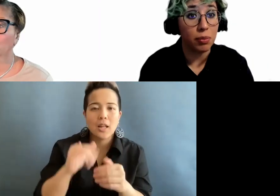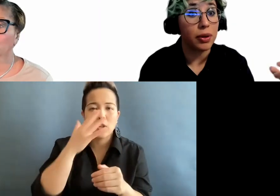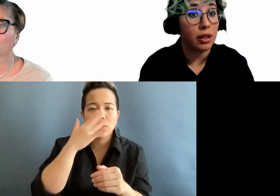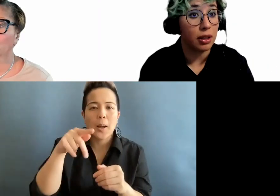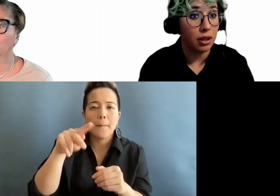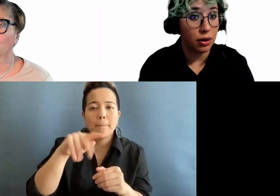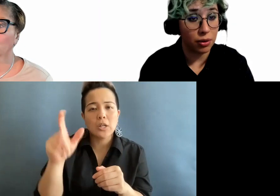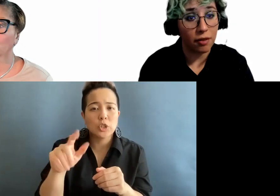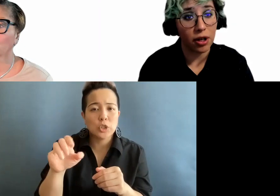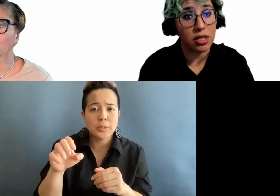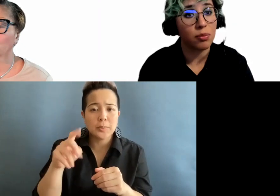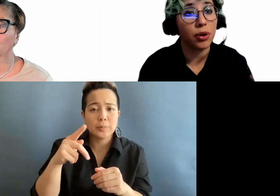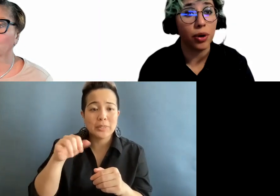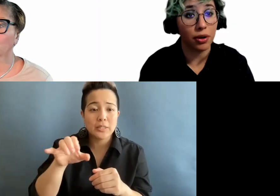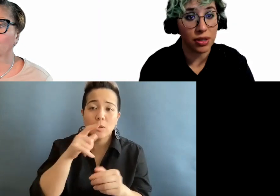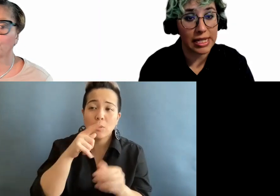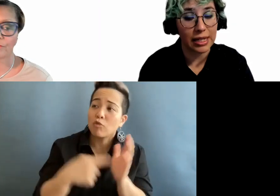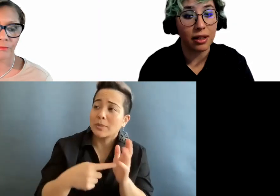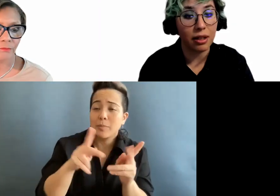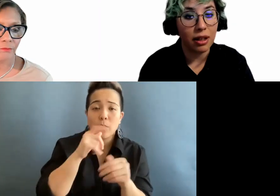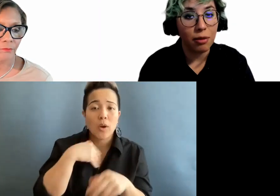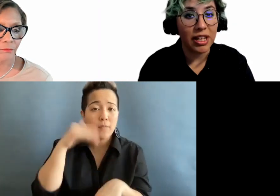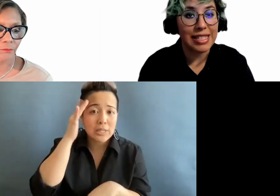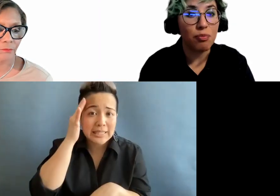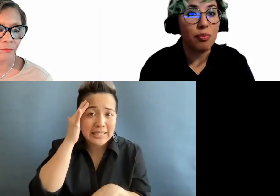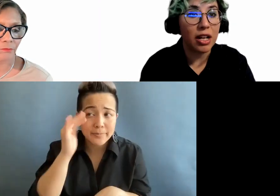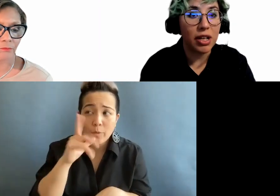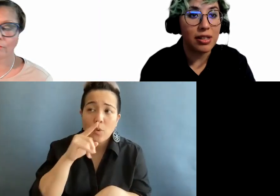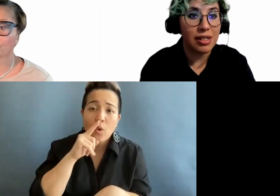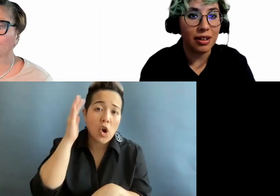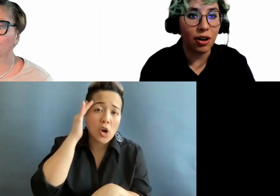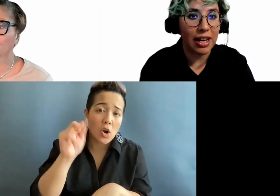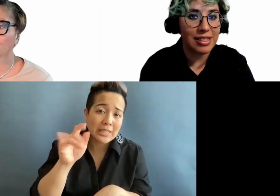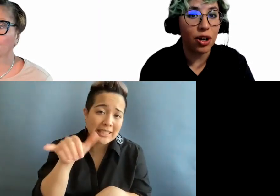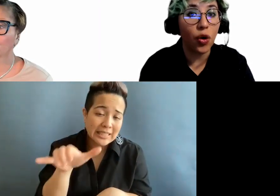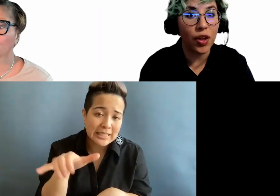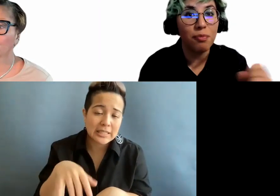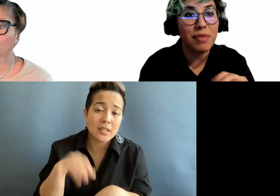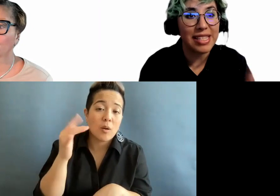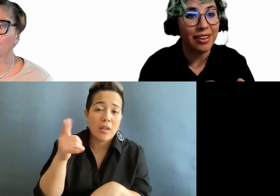people who have autism, who are autistic, because that might be considered as, oh, they are missing